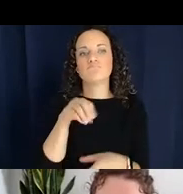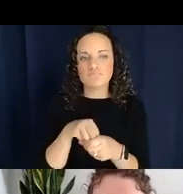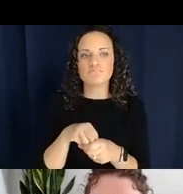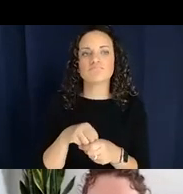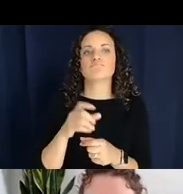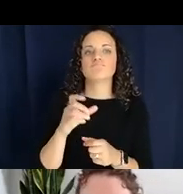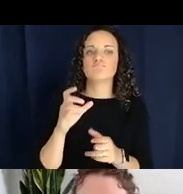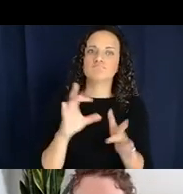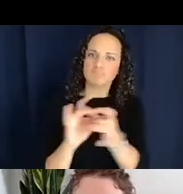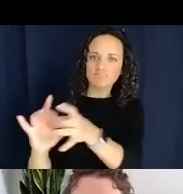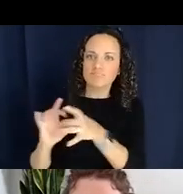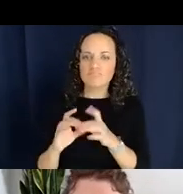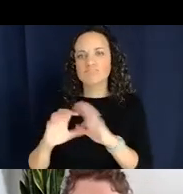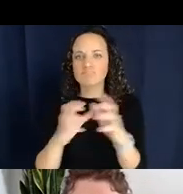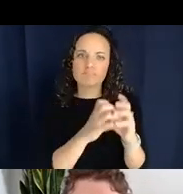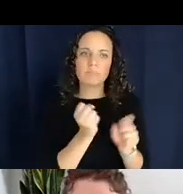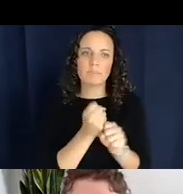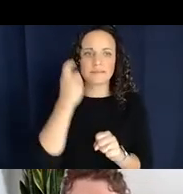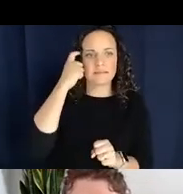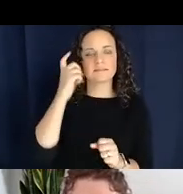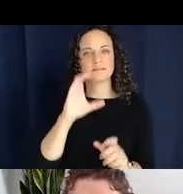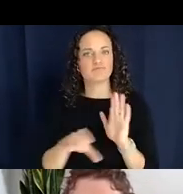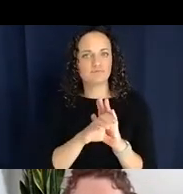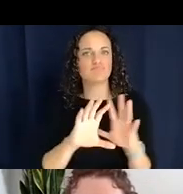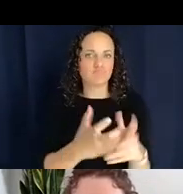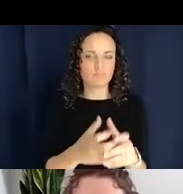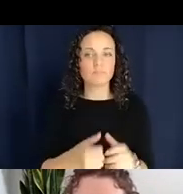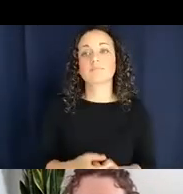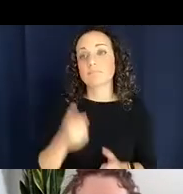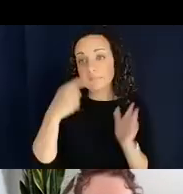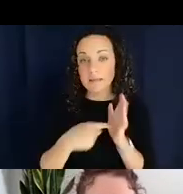So here, if we were going to be talking in ASL about these two adorable dogs and what